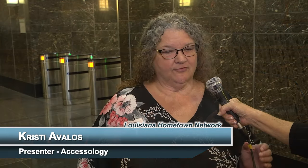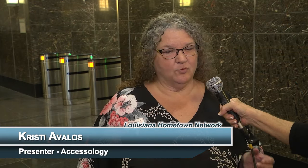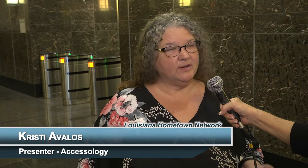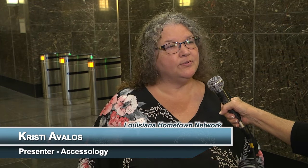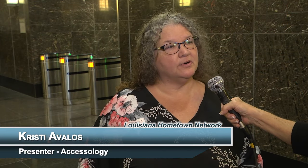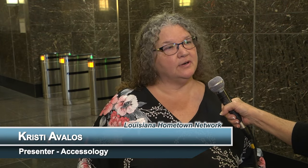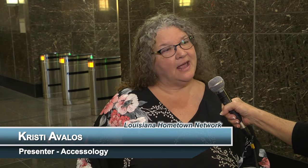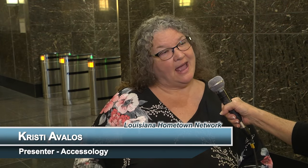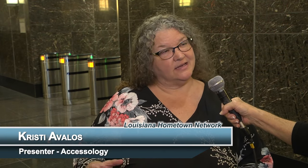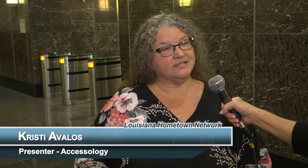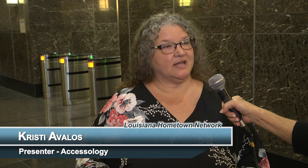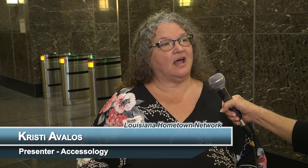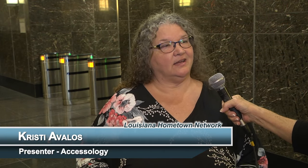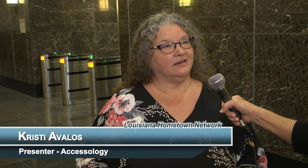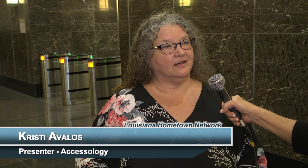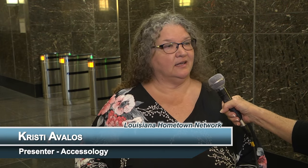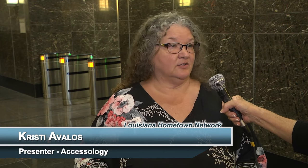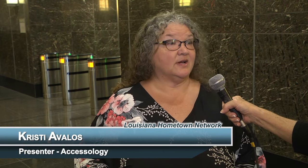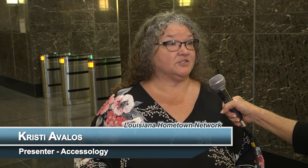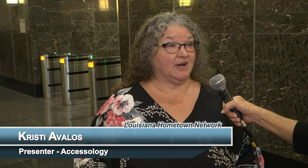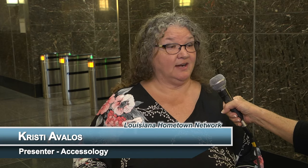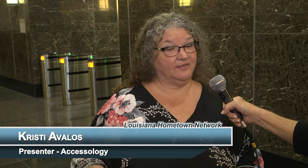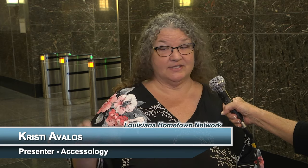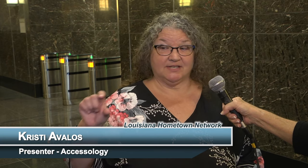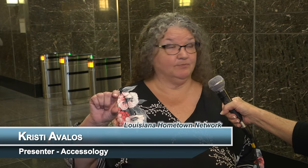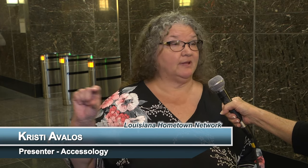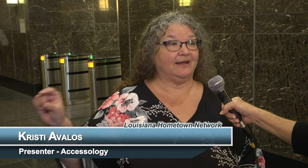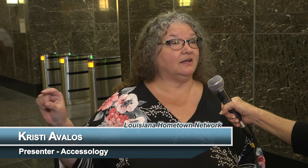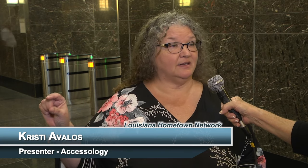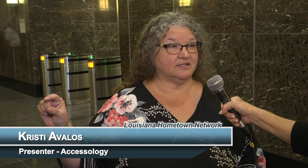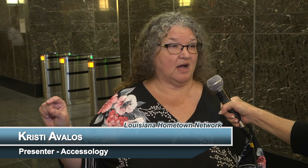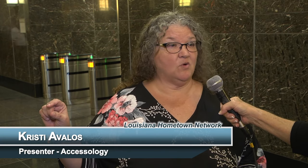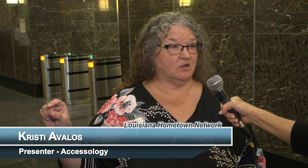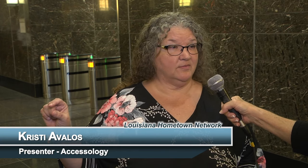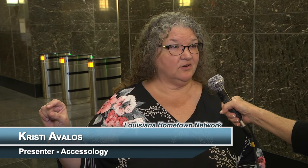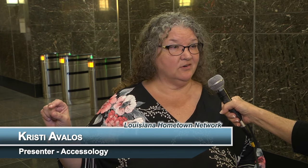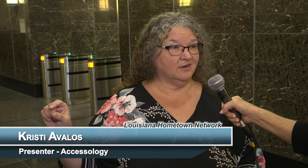we put a sign in a restaurant that said "_______" is not welcome here,